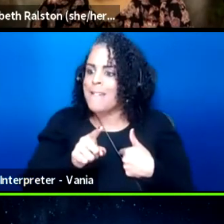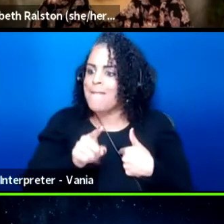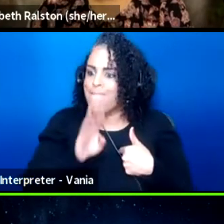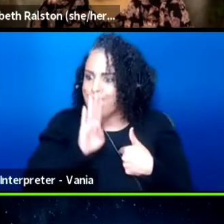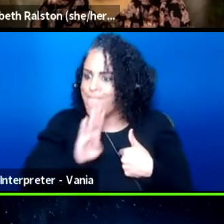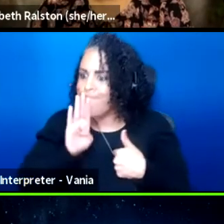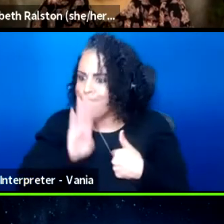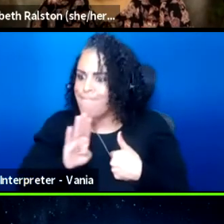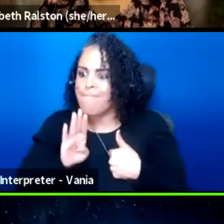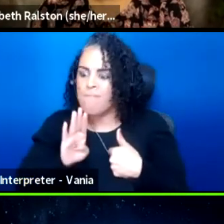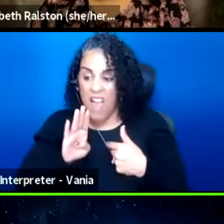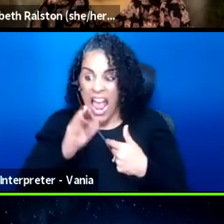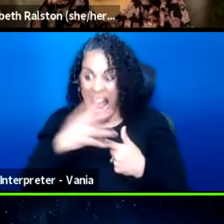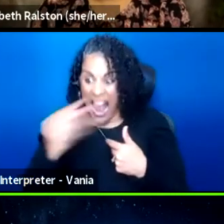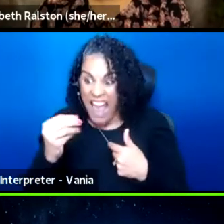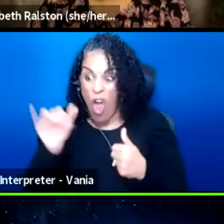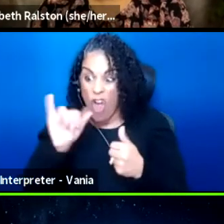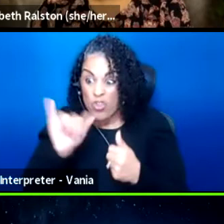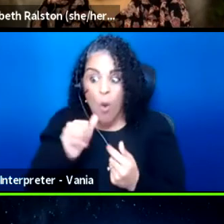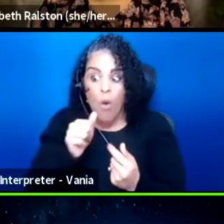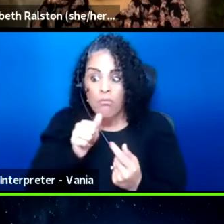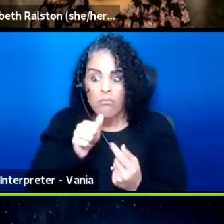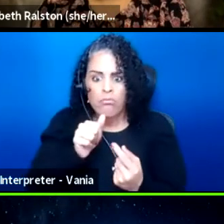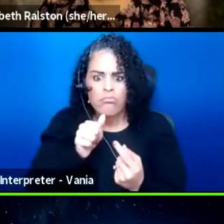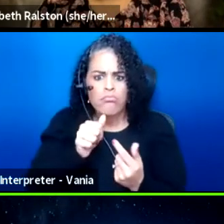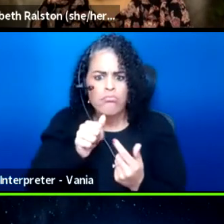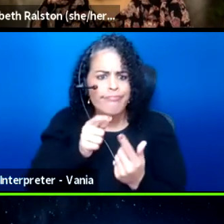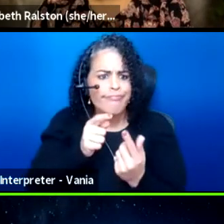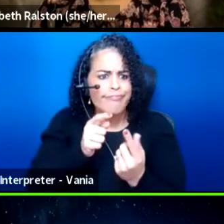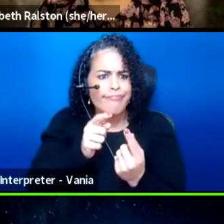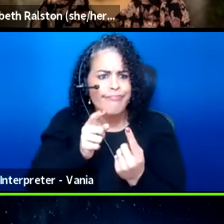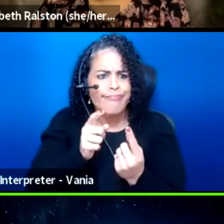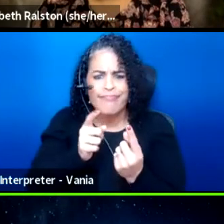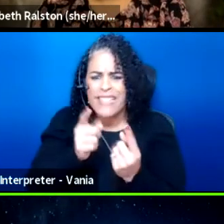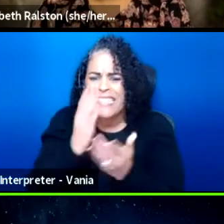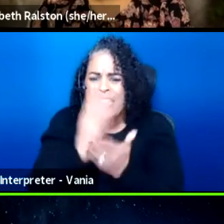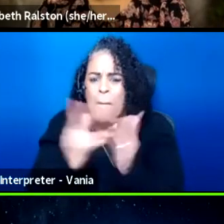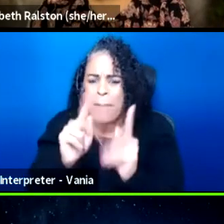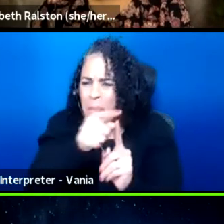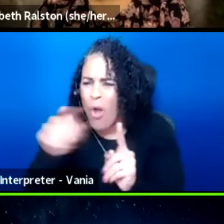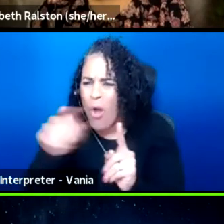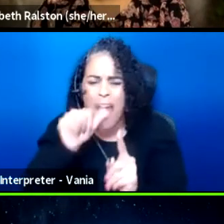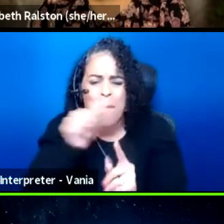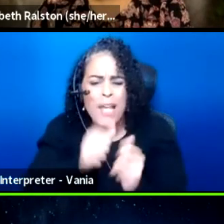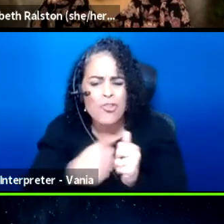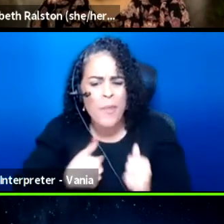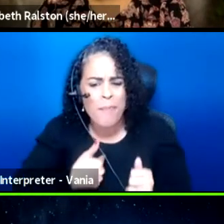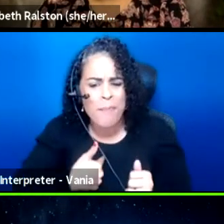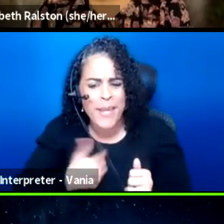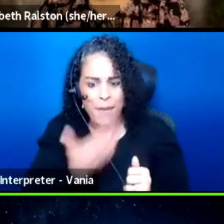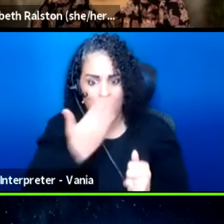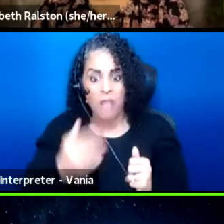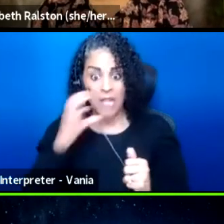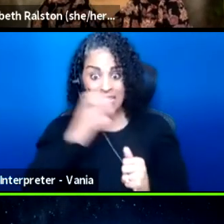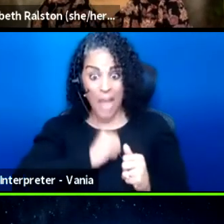who have just gotten so impatient with me because the assumption is if you look at me